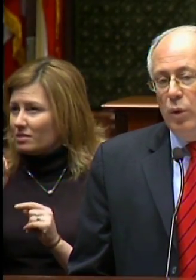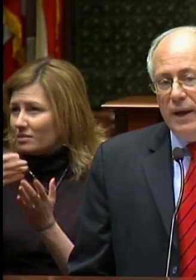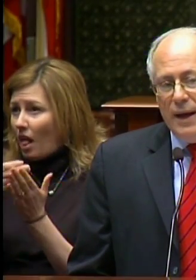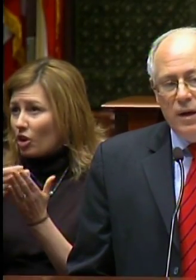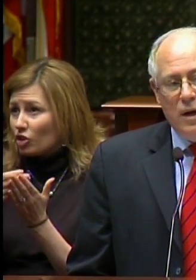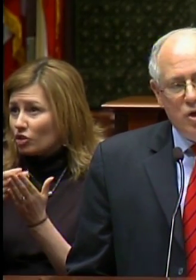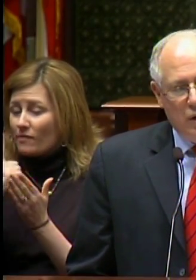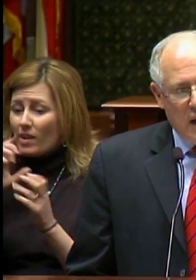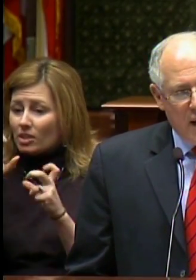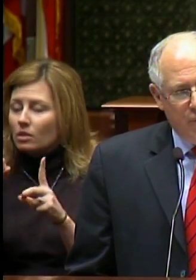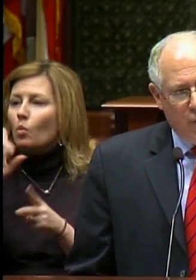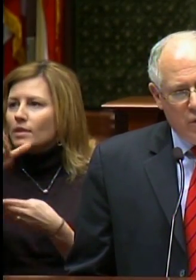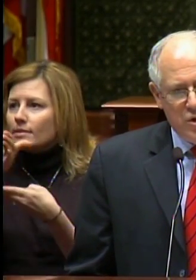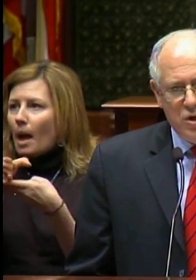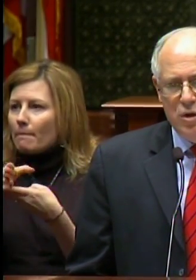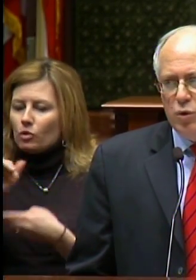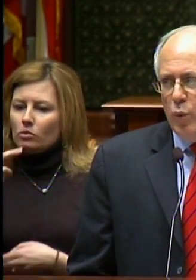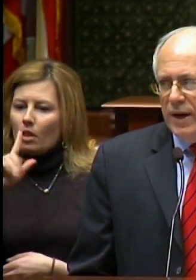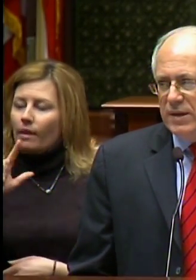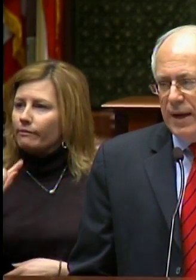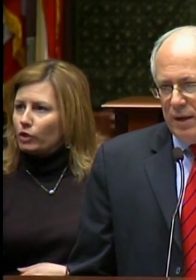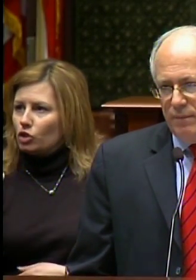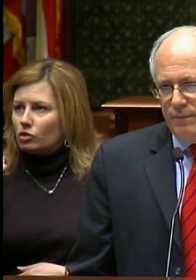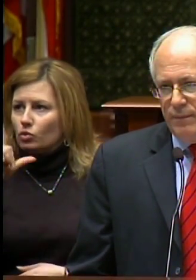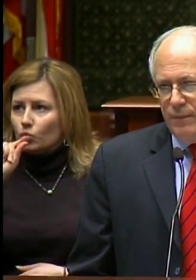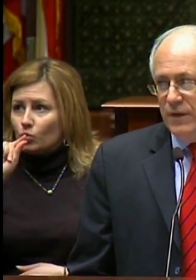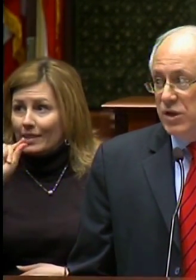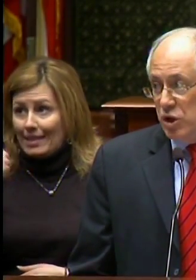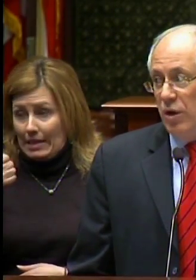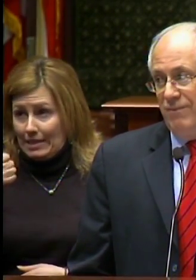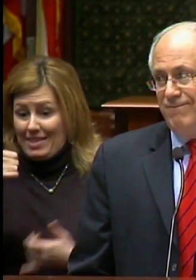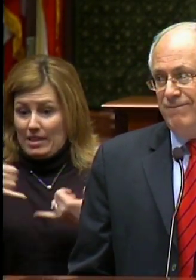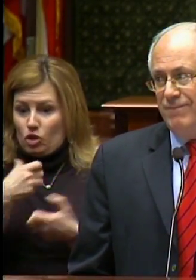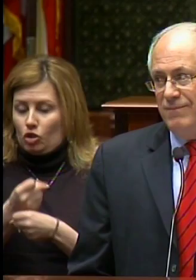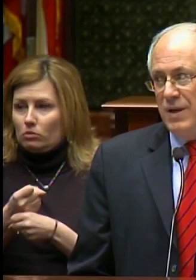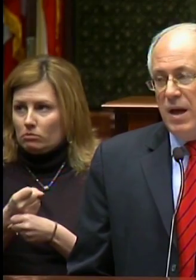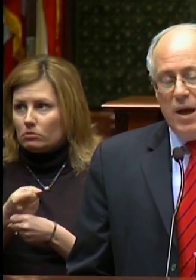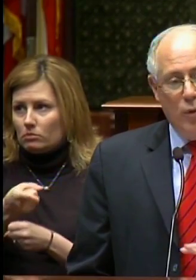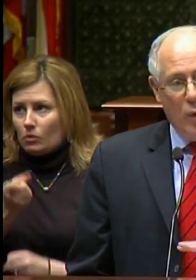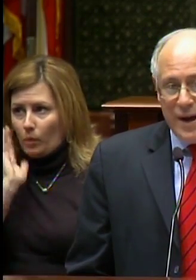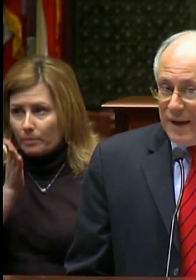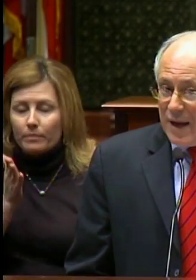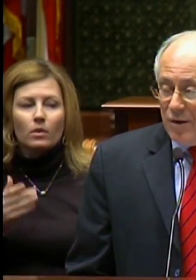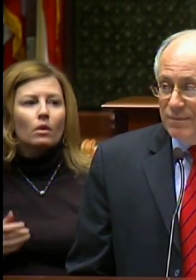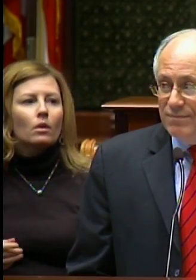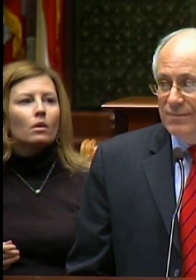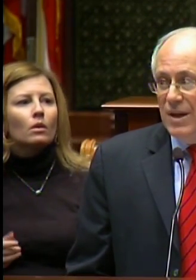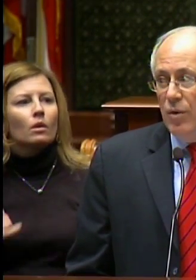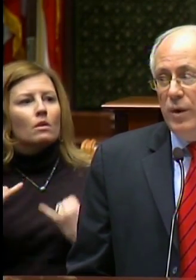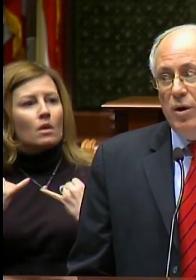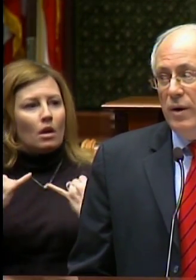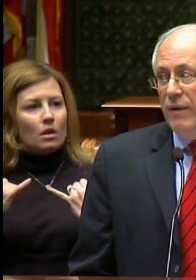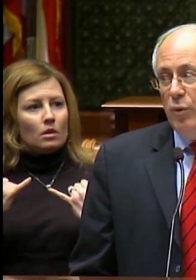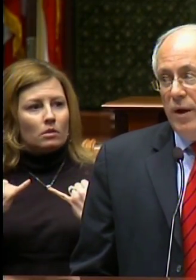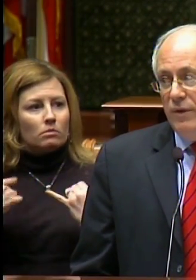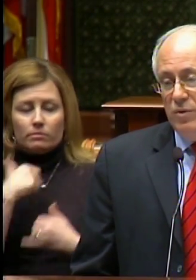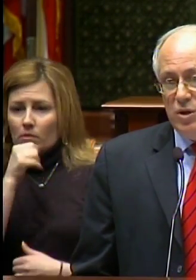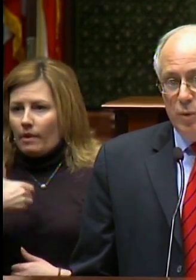will end on July 1, 2010 --this year -- and right now, we do not have the revenues to